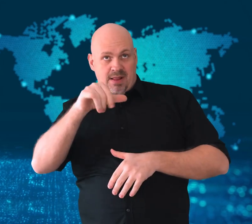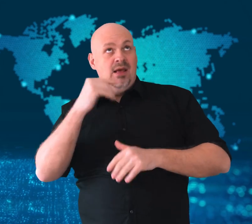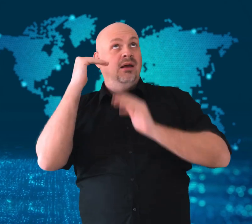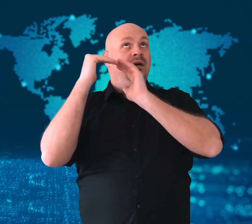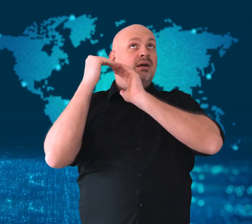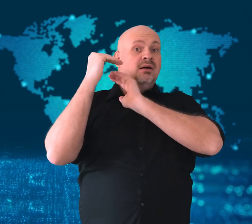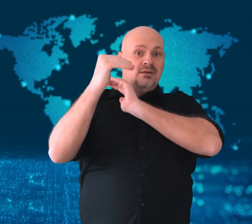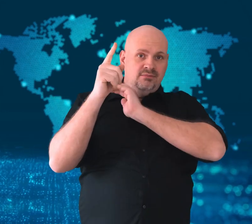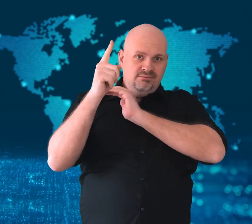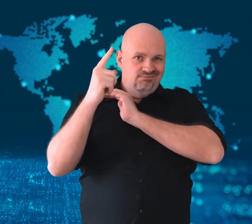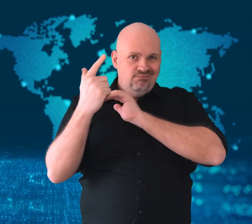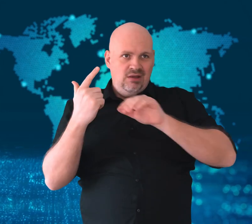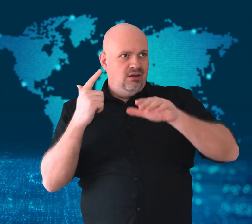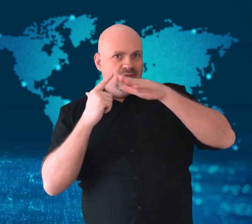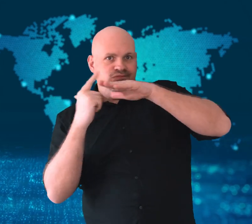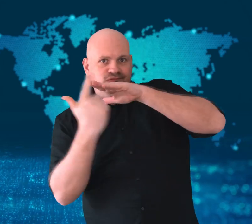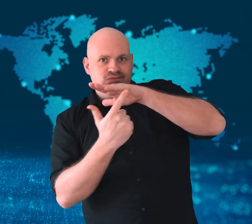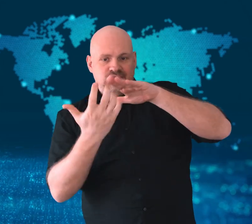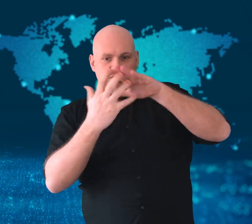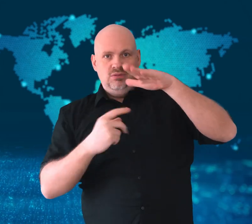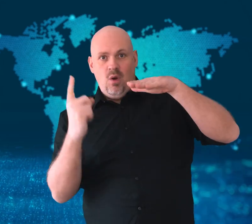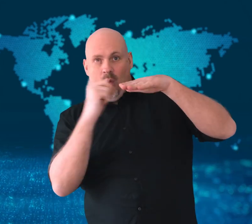gap in a plane's ceiling.